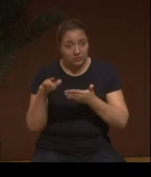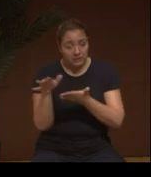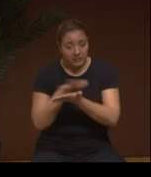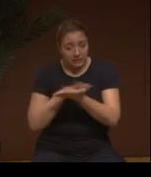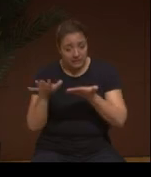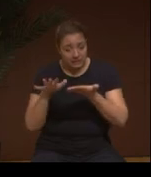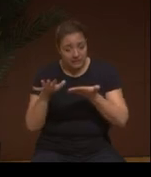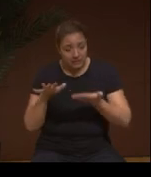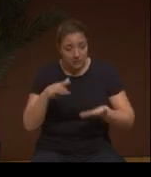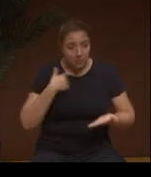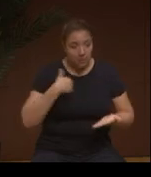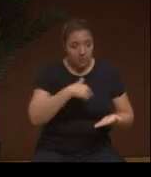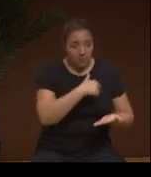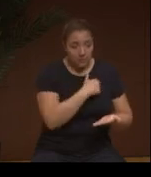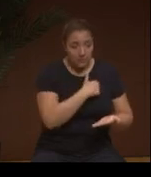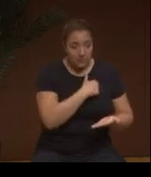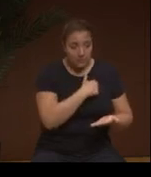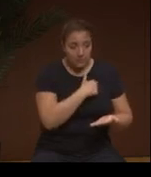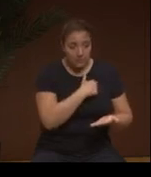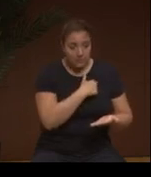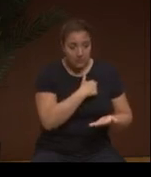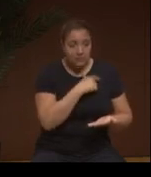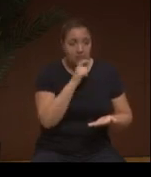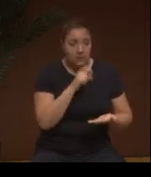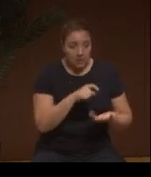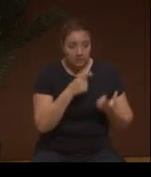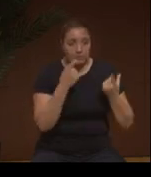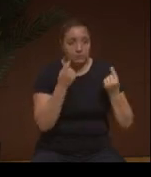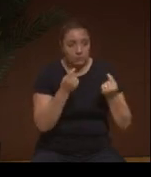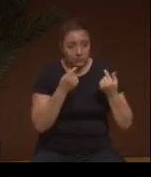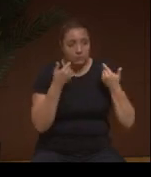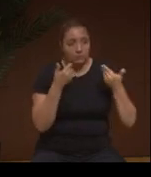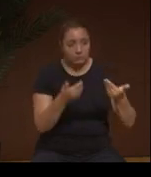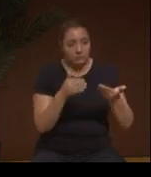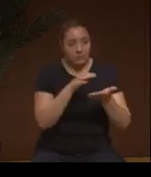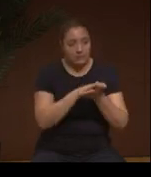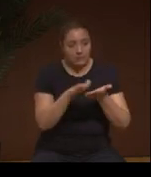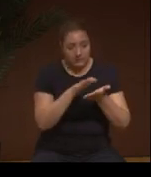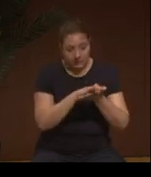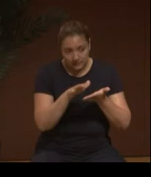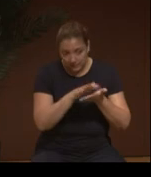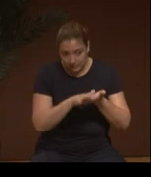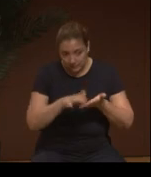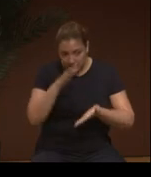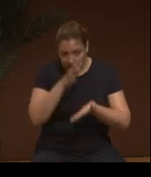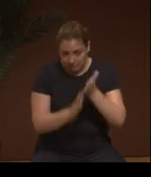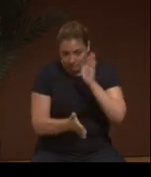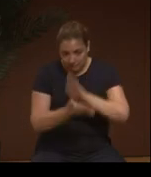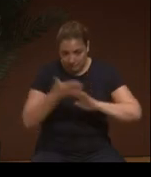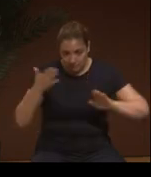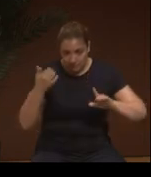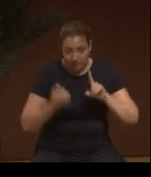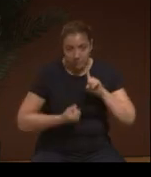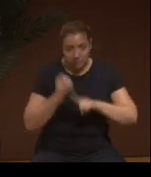Maria did some cleaning. We have to do some cleaning.